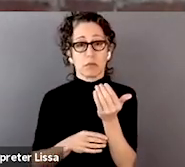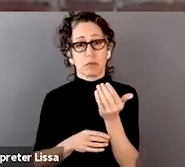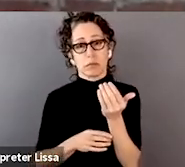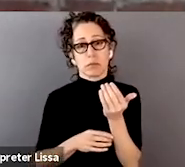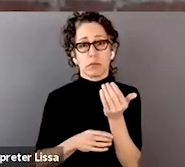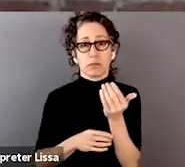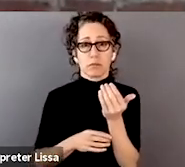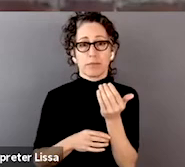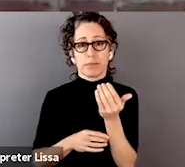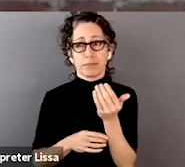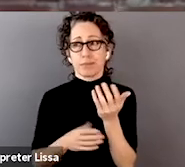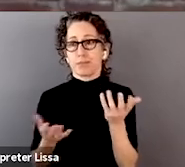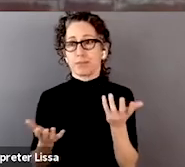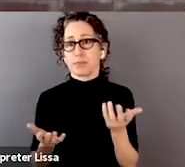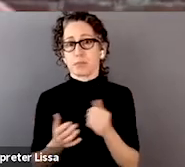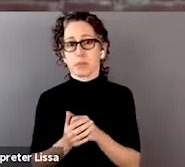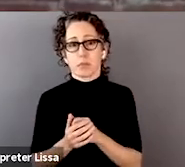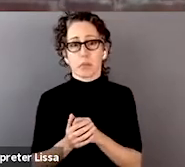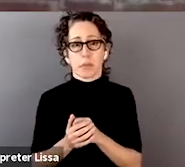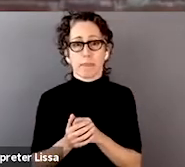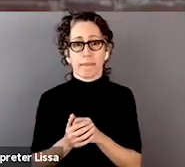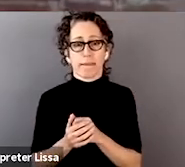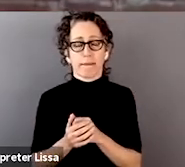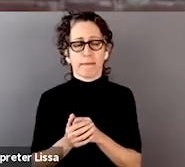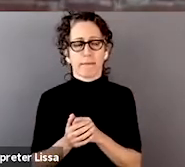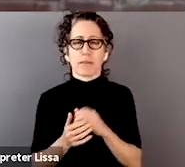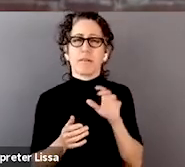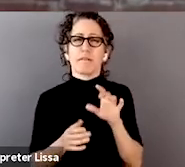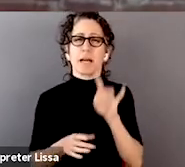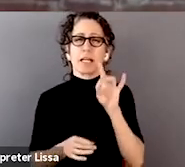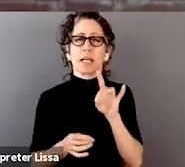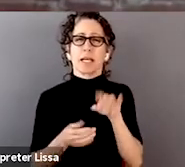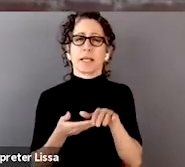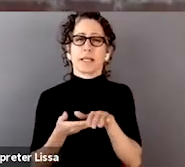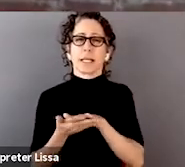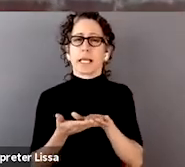being able to find very neat problems within biology that you can then cast